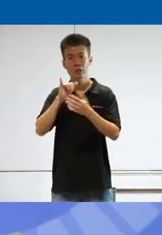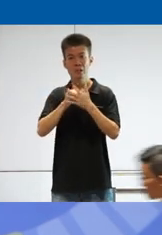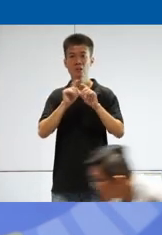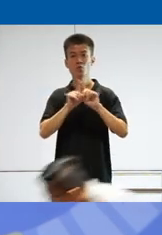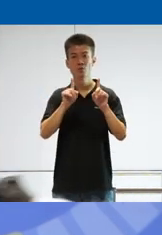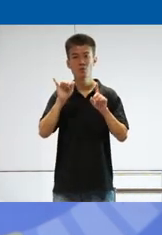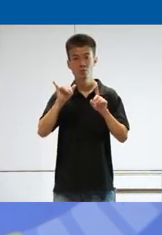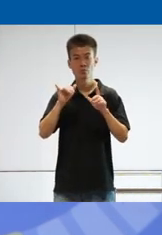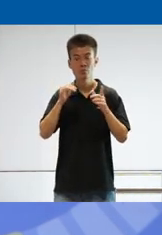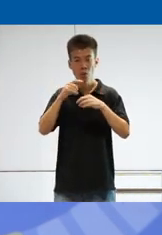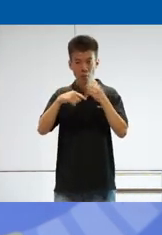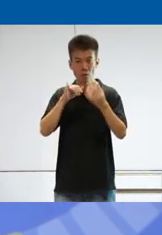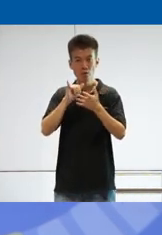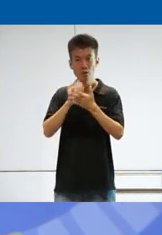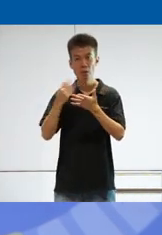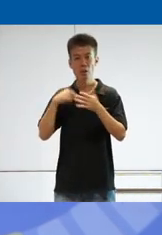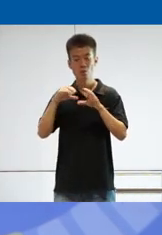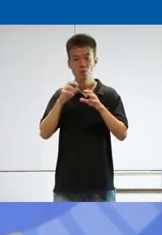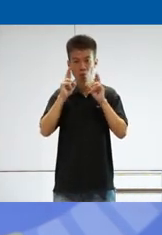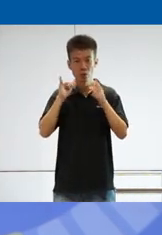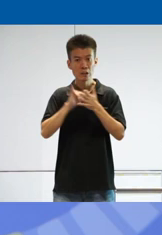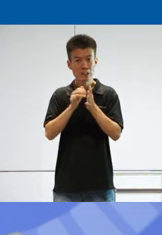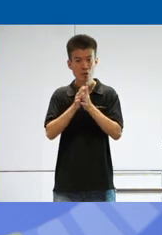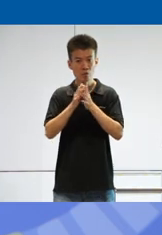yeah that's a little bit about some of the stuff I do hopefully it's interesting and yeah I don't